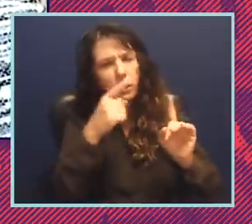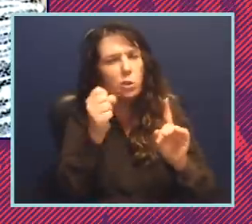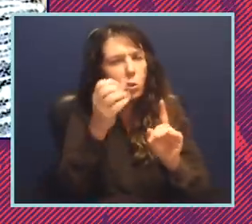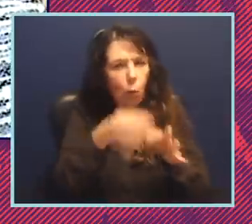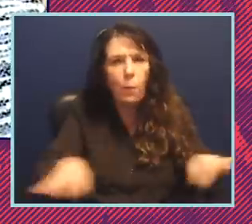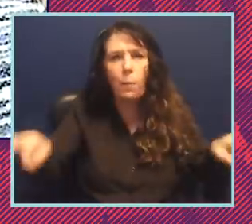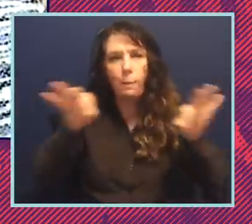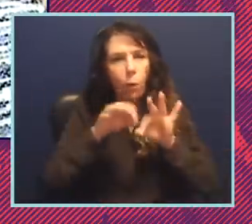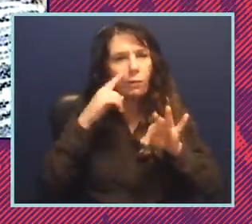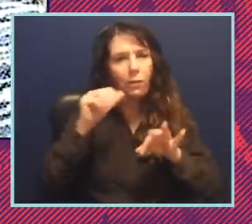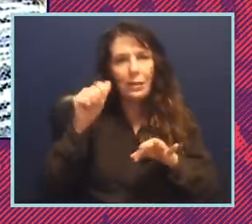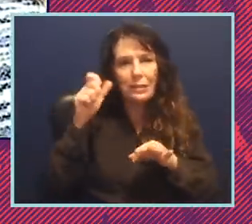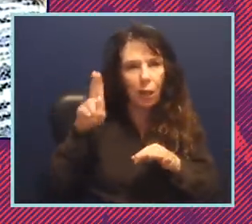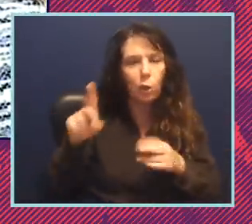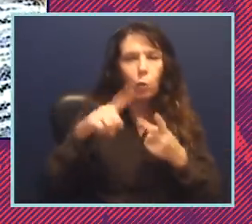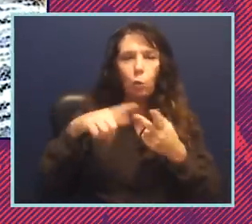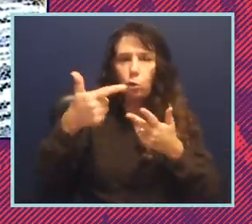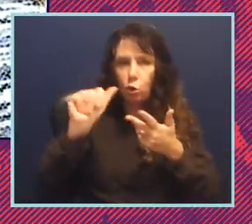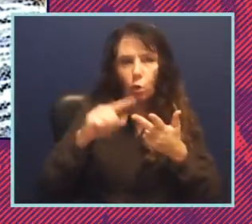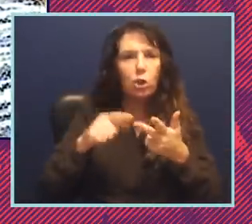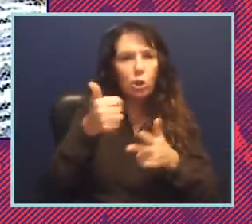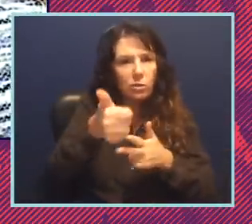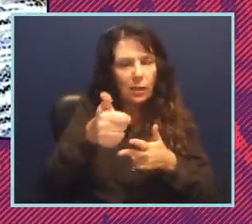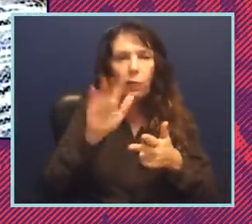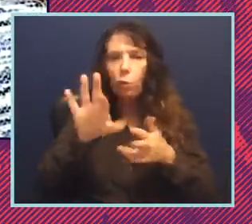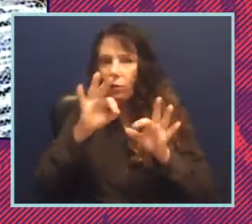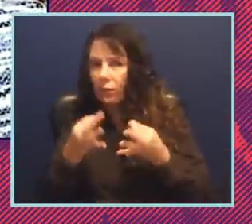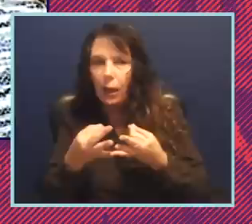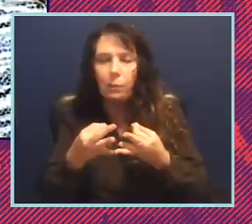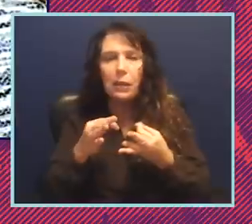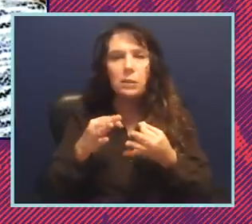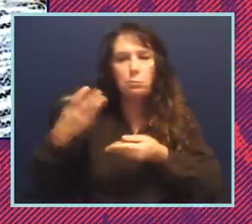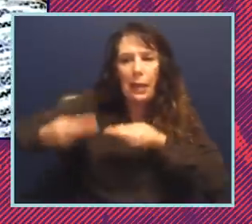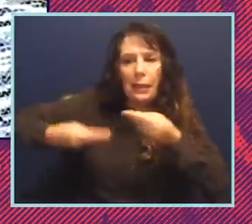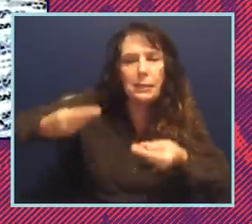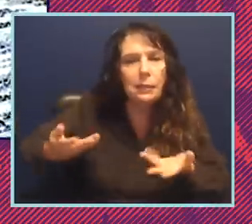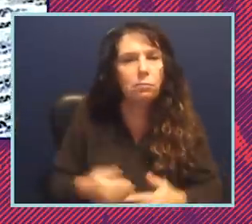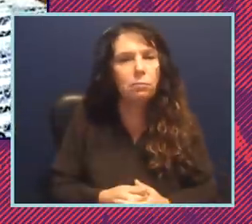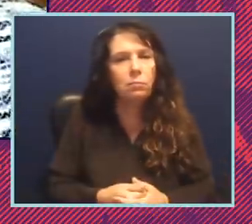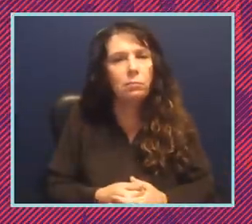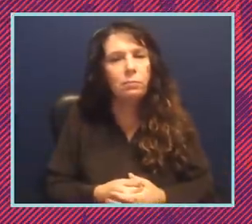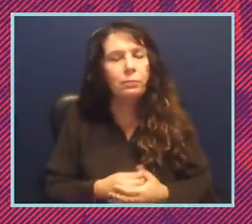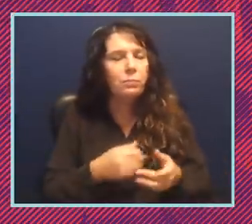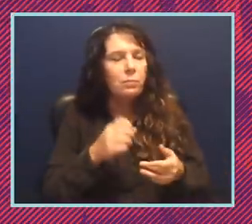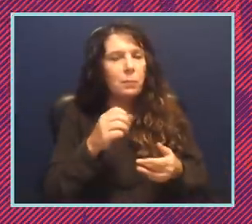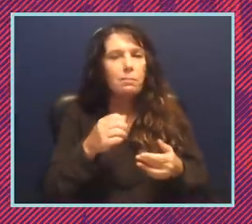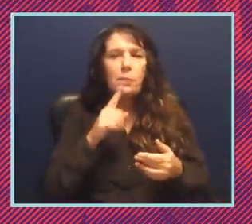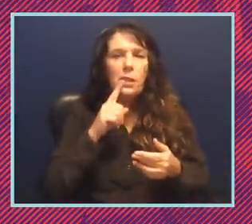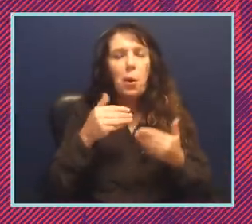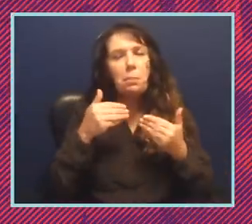the aclu for georgia for you for your family's legacy no wrap it up for us so that we can attend